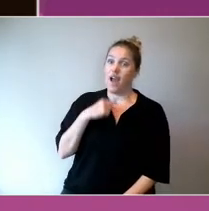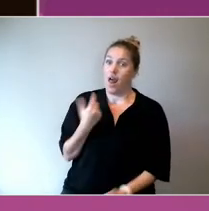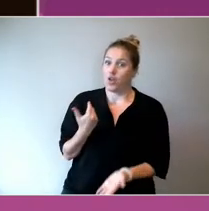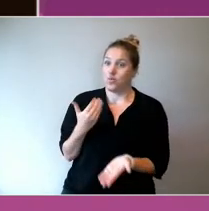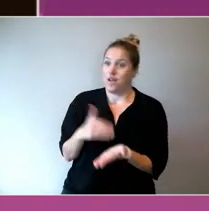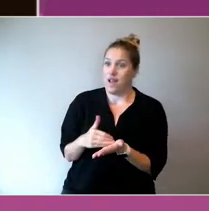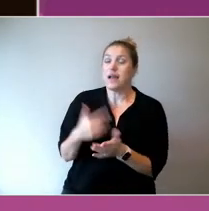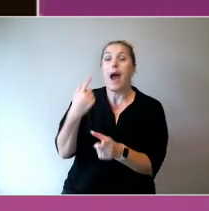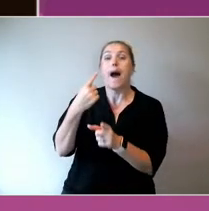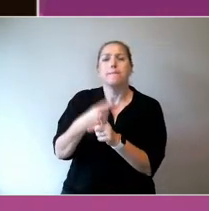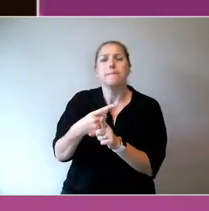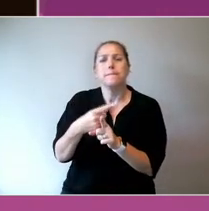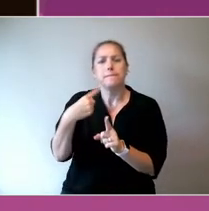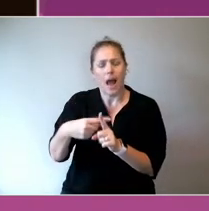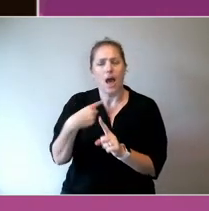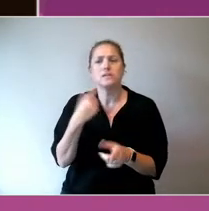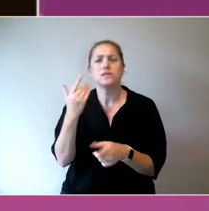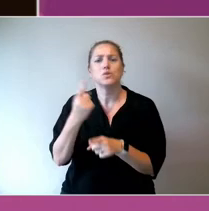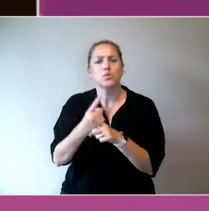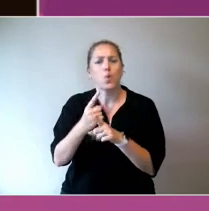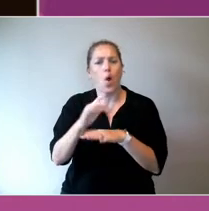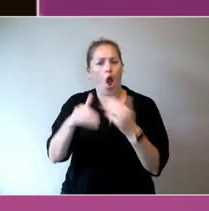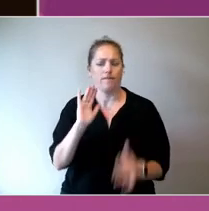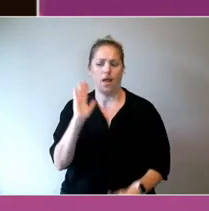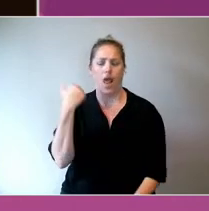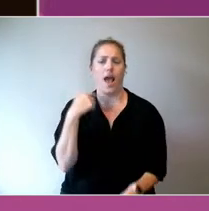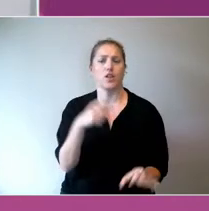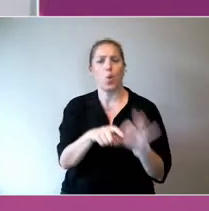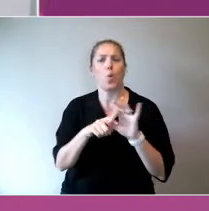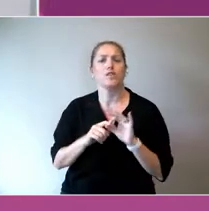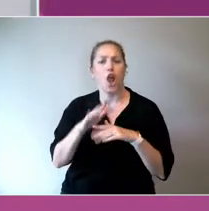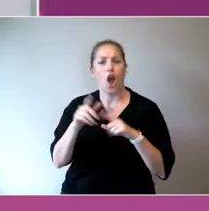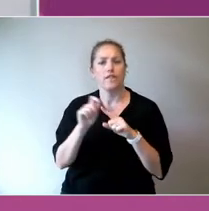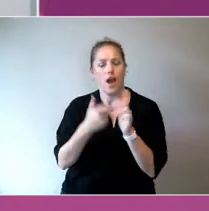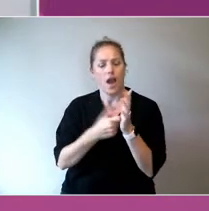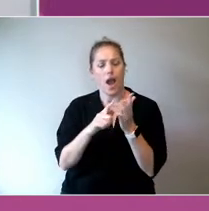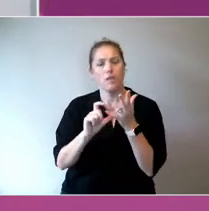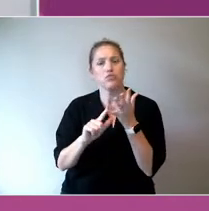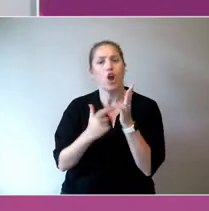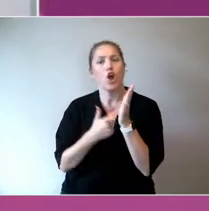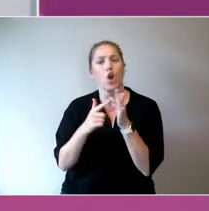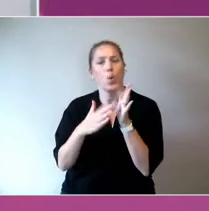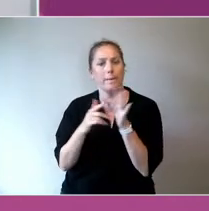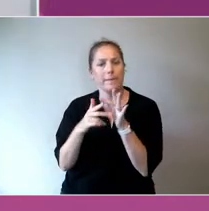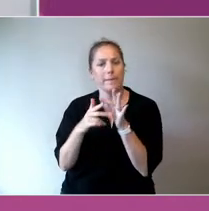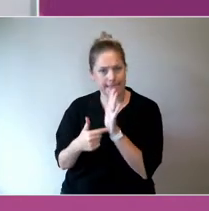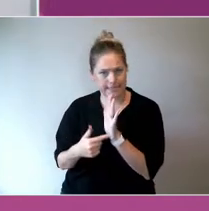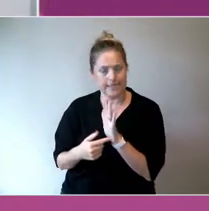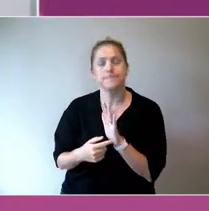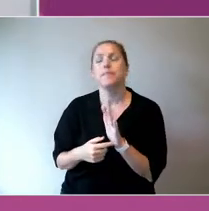we have mentioned the issue of procurement. I think there's an issue here and I'm not specifically thinking about the NDIS, but